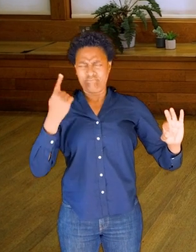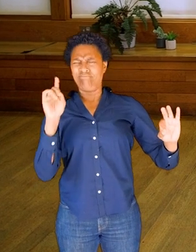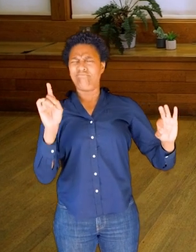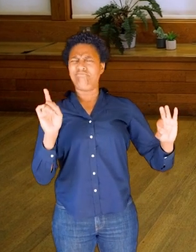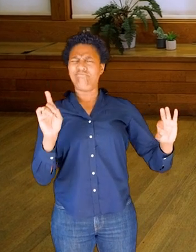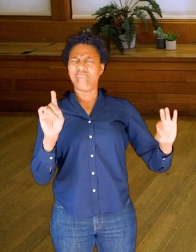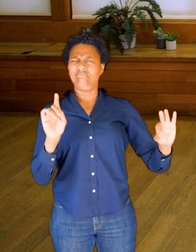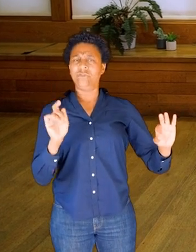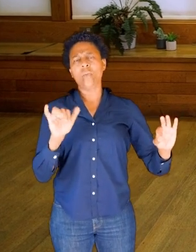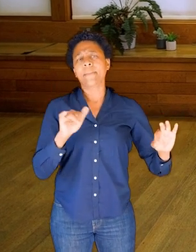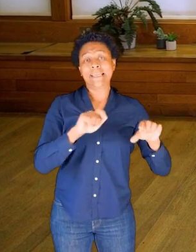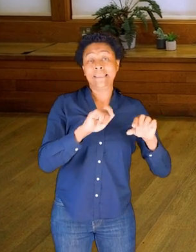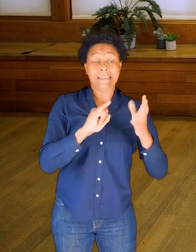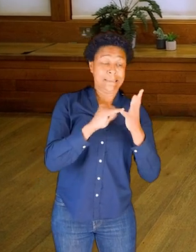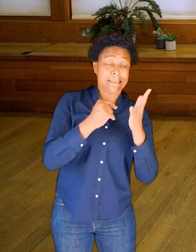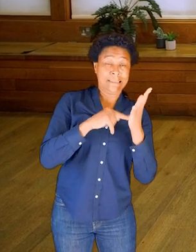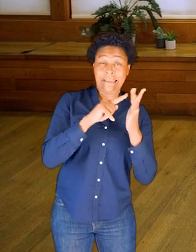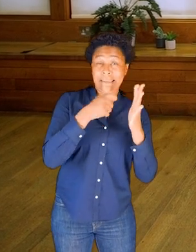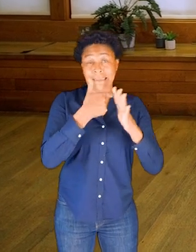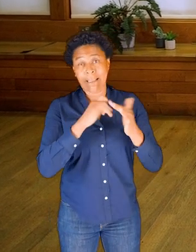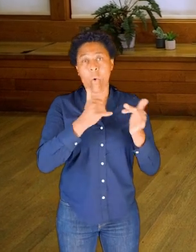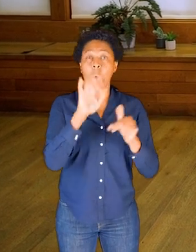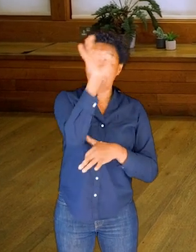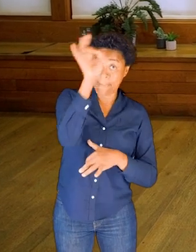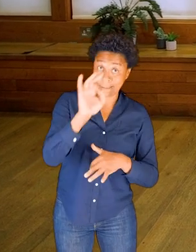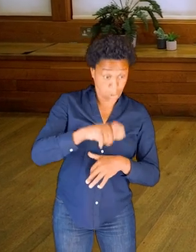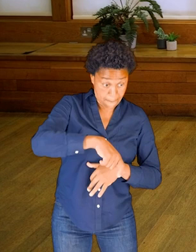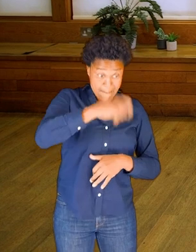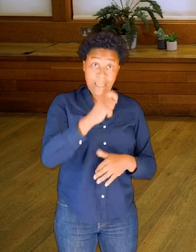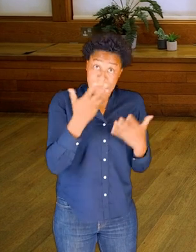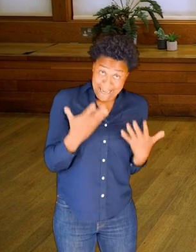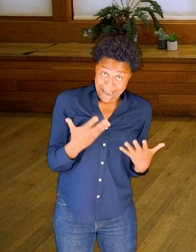stick or your pencil, pick it up now, or you can follow along--